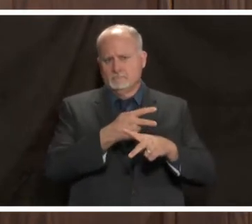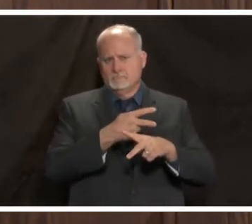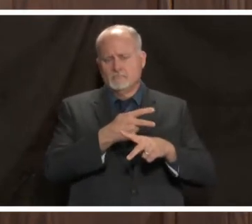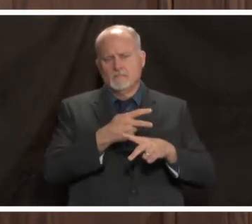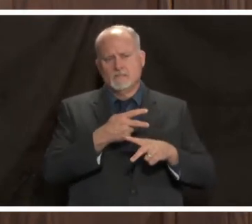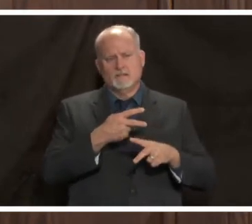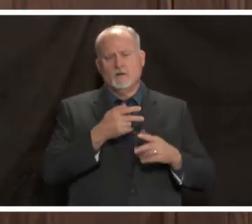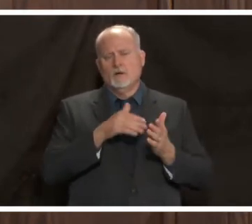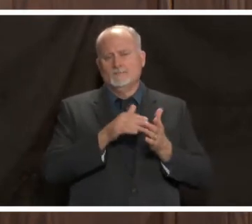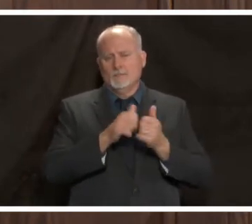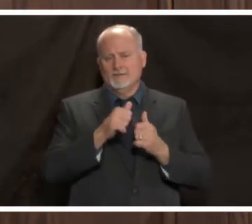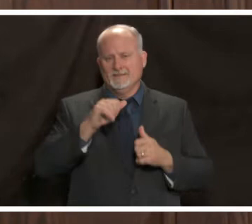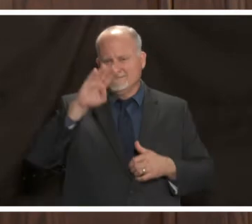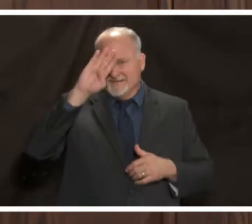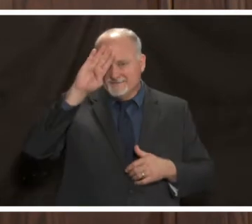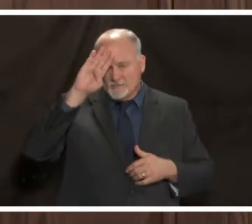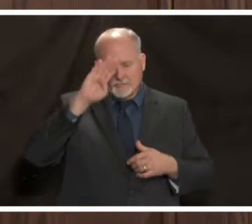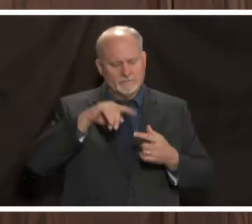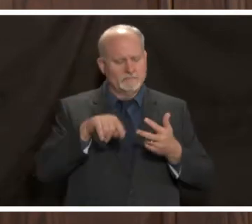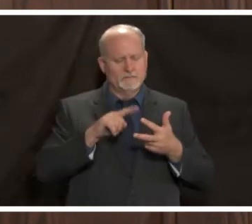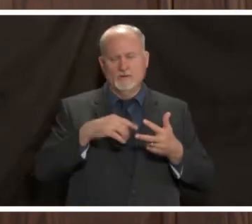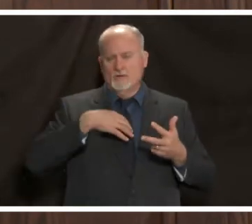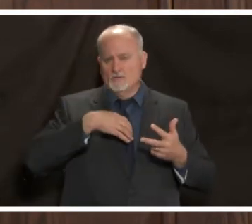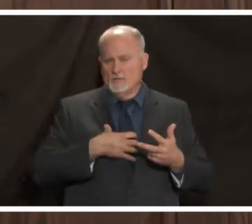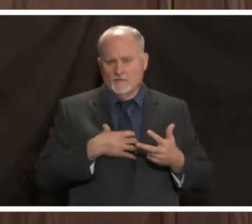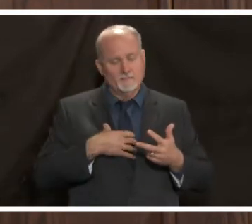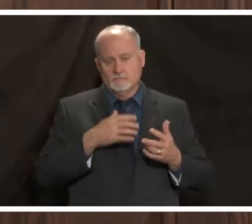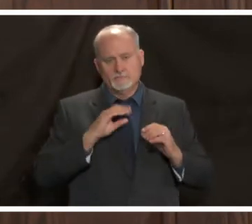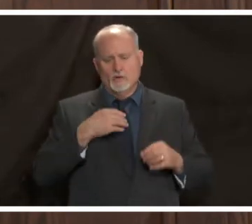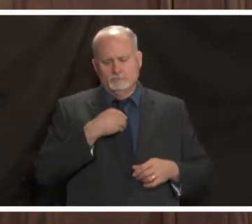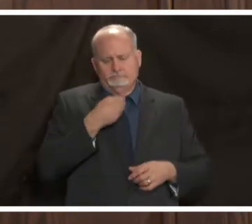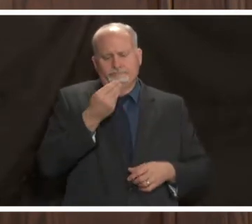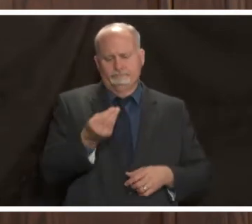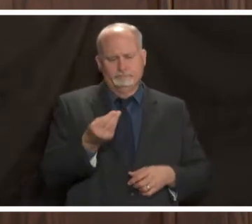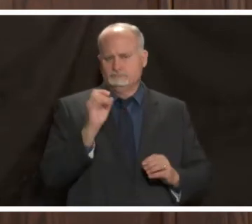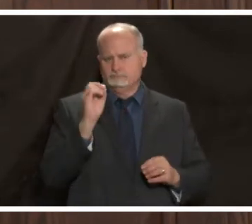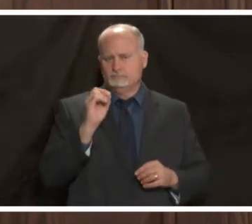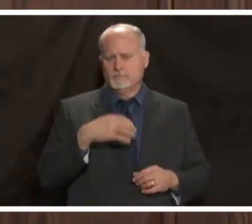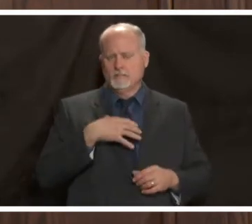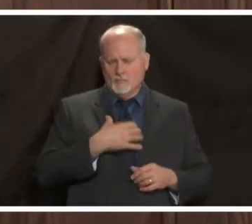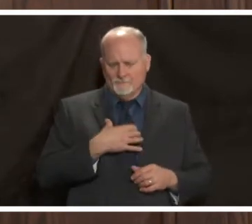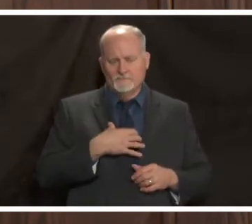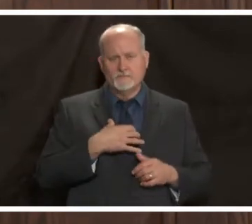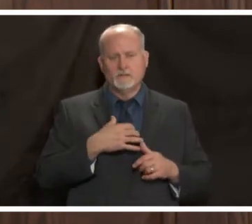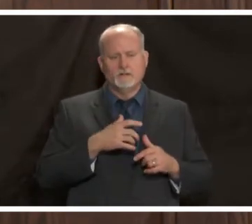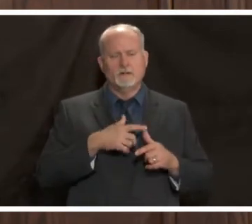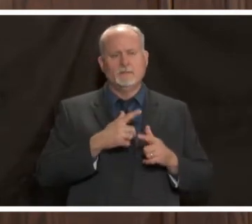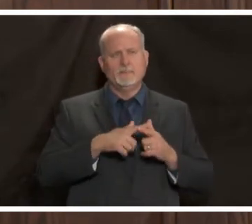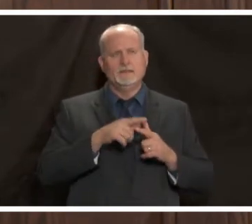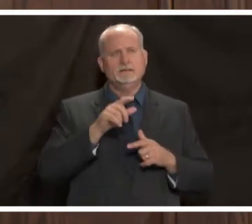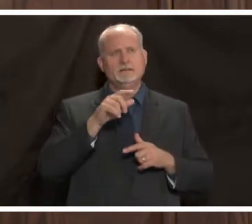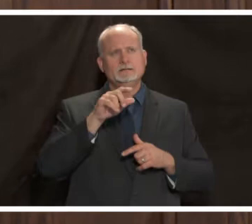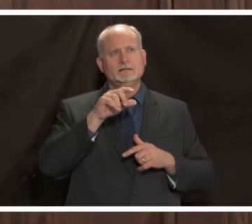with fever cough again non-productive but then it crescendos out by day 10 to 12 is when it's really